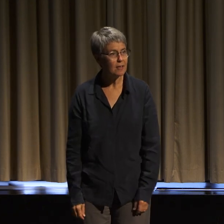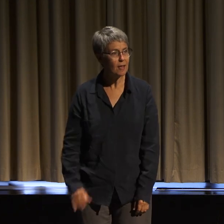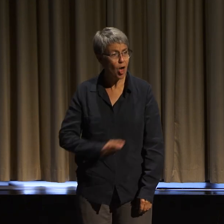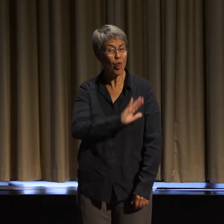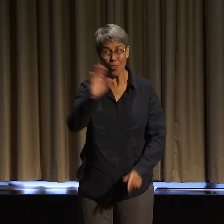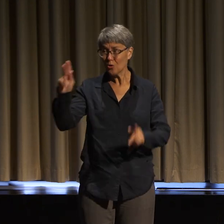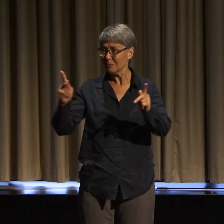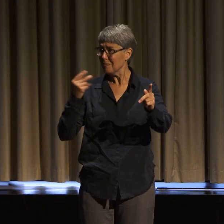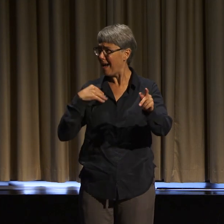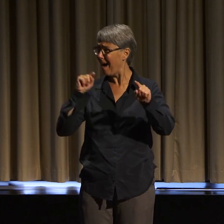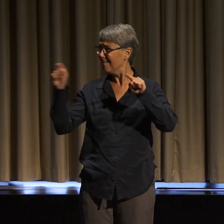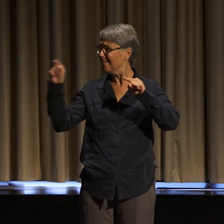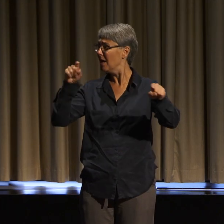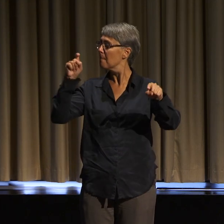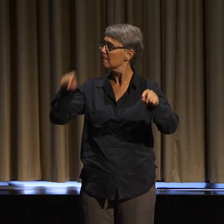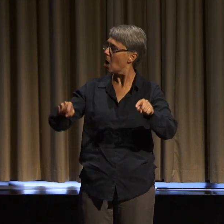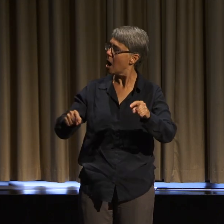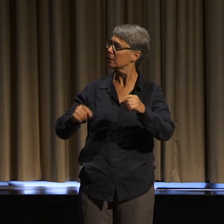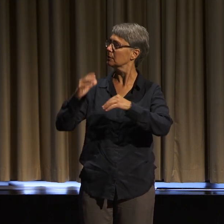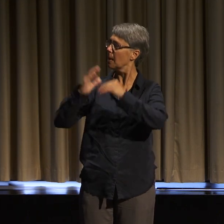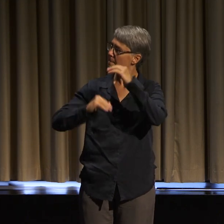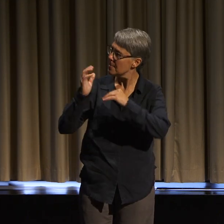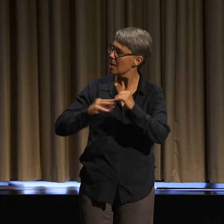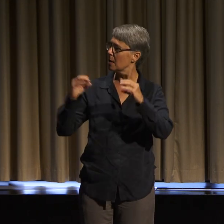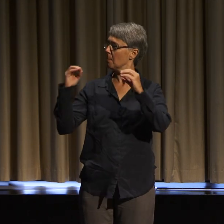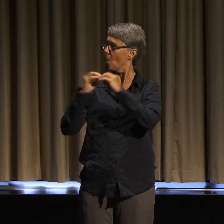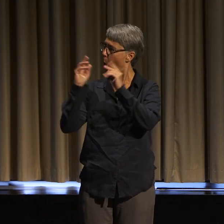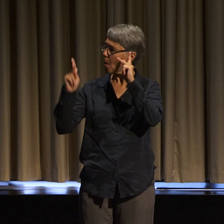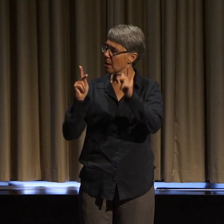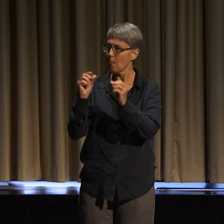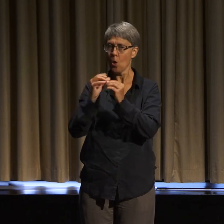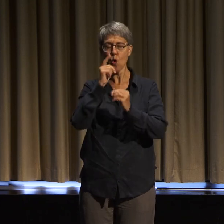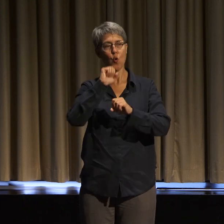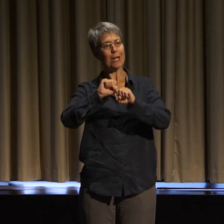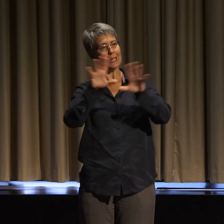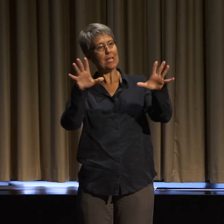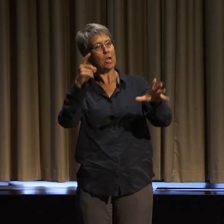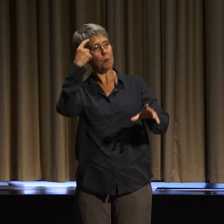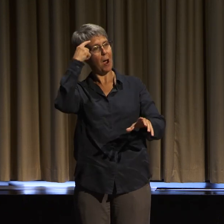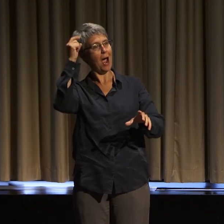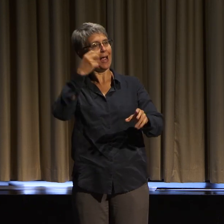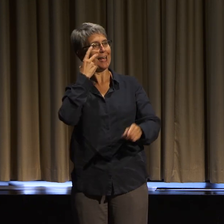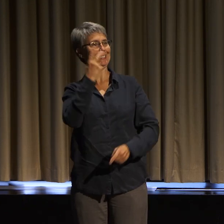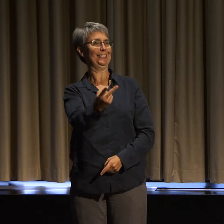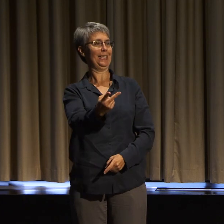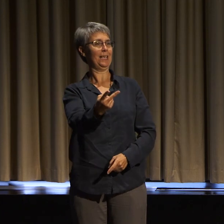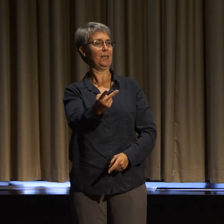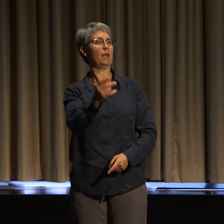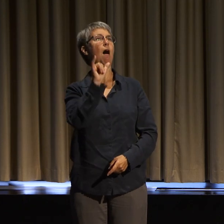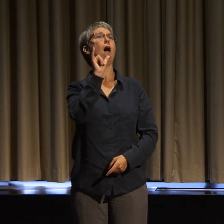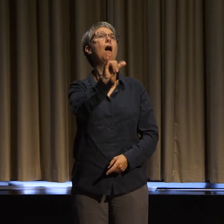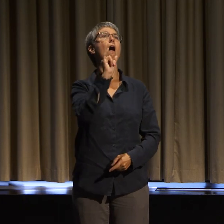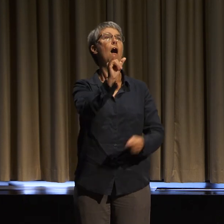How do we build more and more of these kind of folks and more and more of these kind of spaces to be able to hold all of our stories?